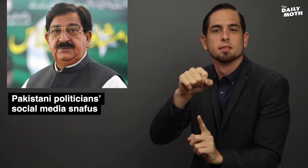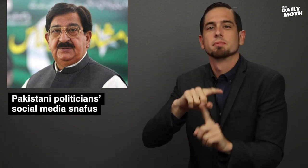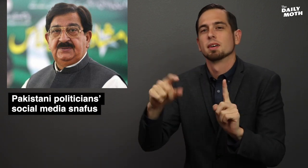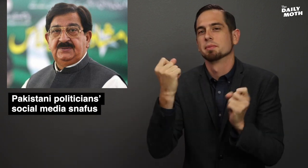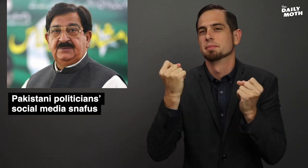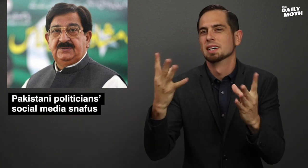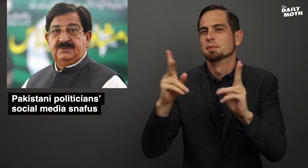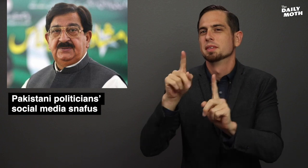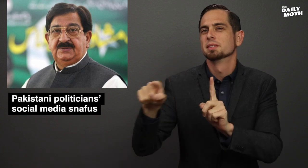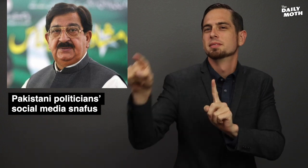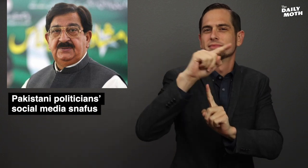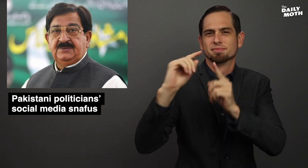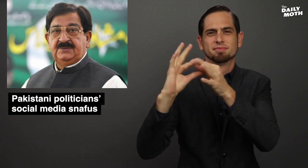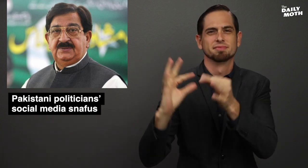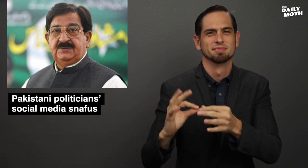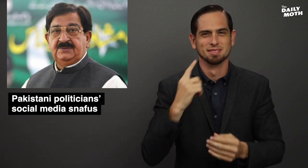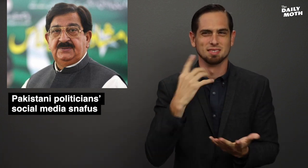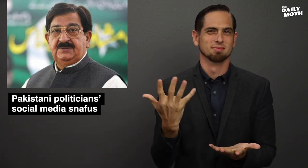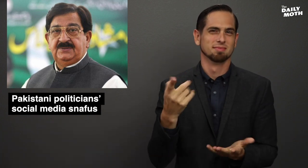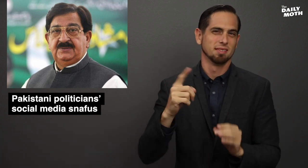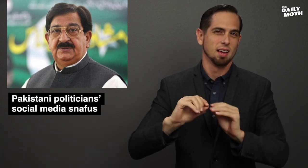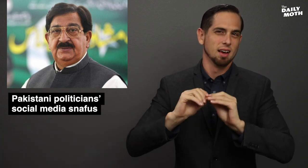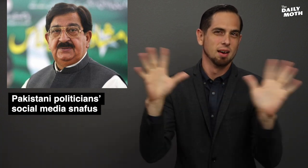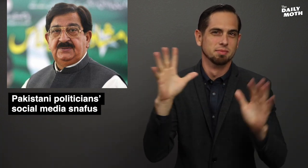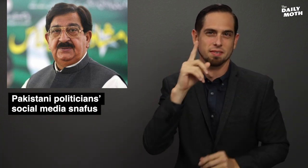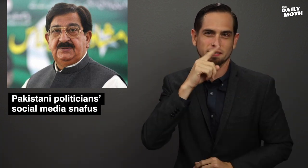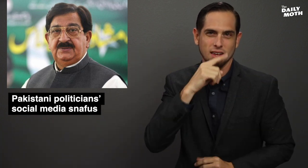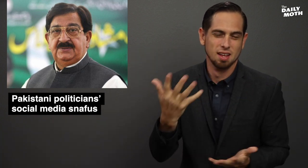But there were many who said this was clearly fake and